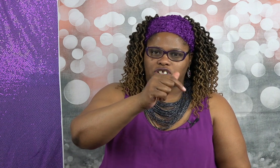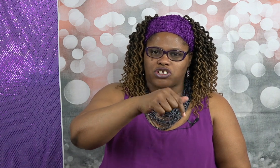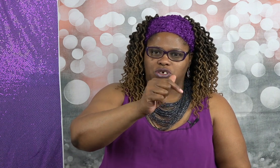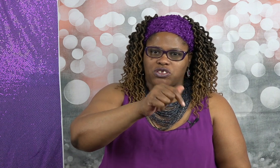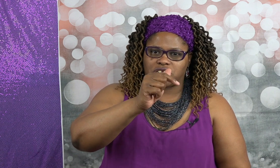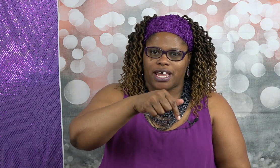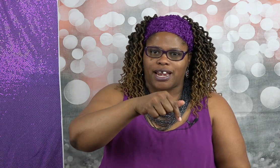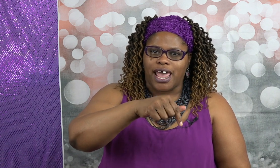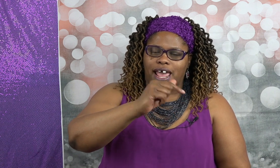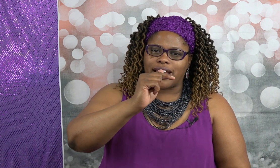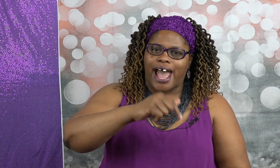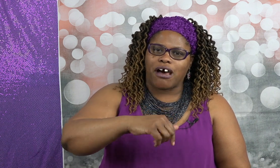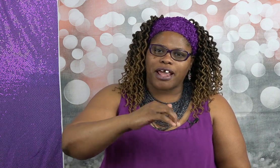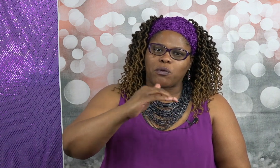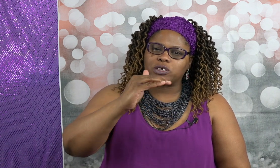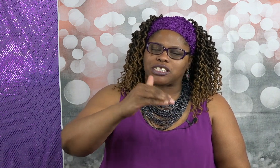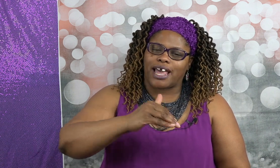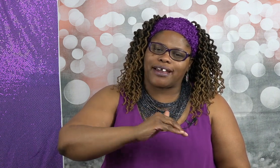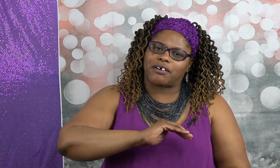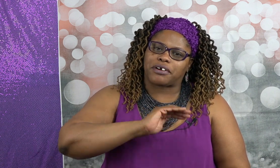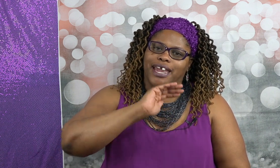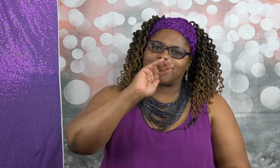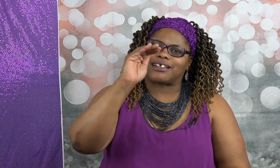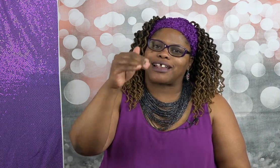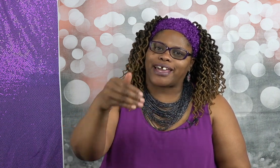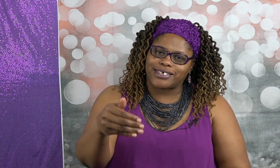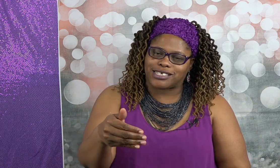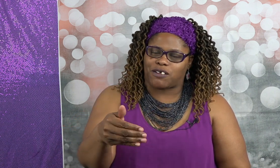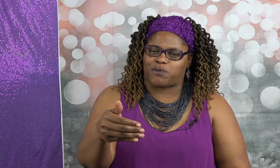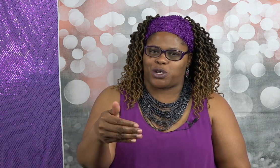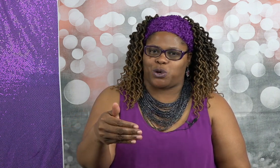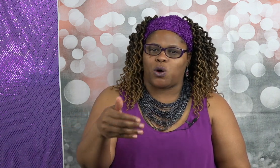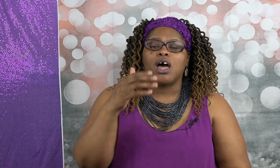that you said and how they will set and create a legacy for you